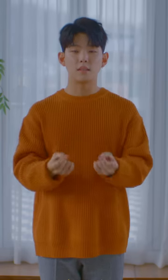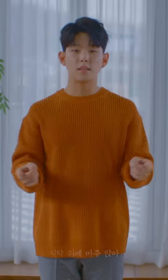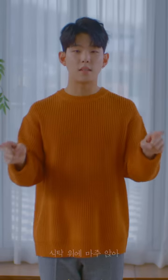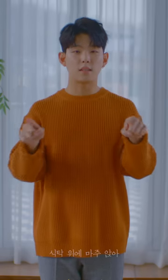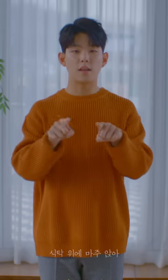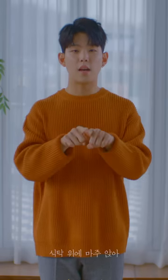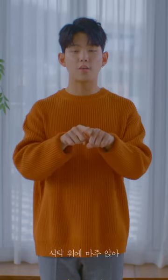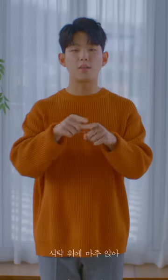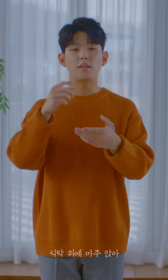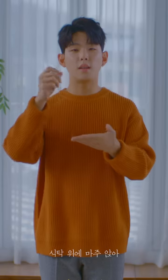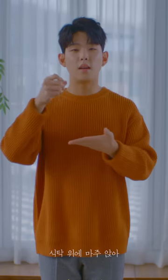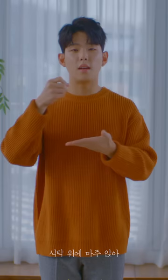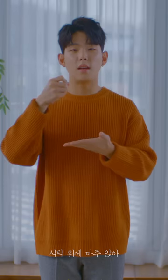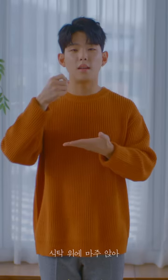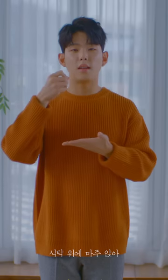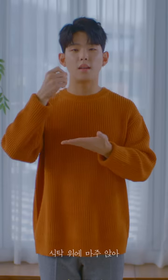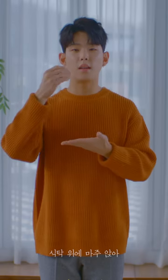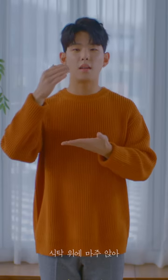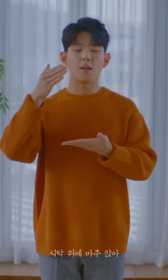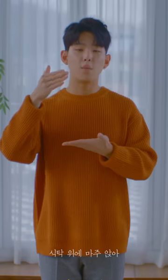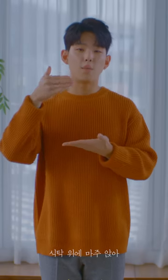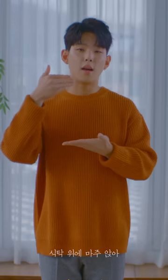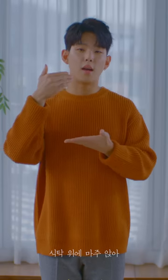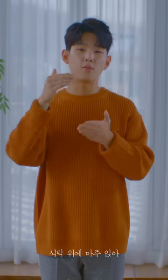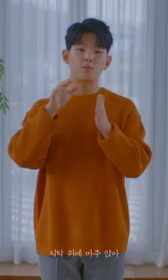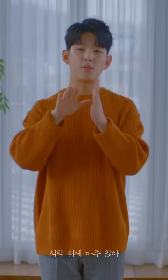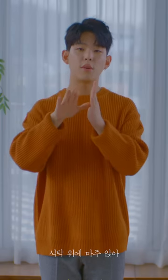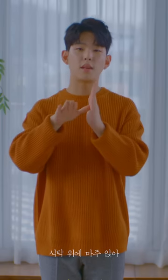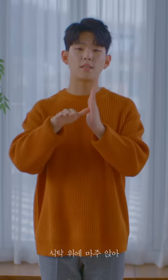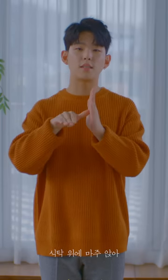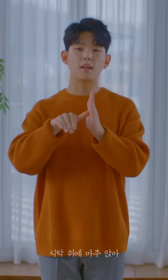Looking at you across the dining table